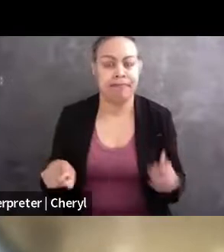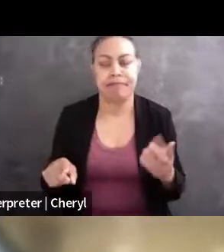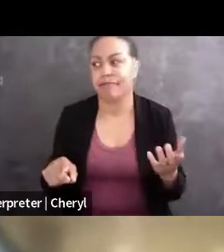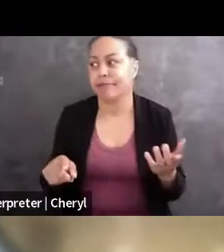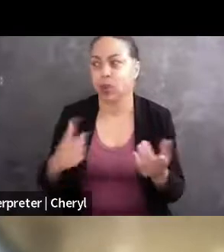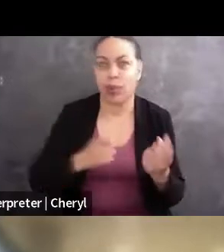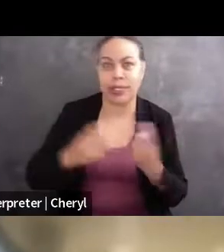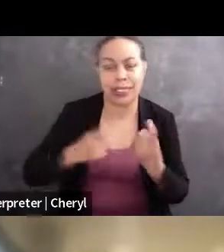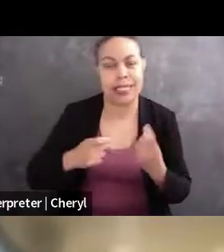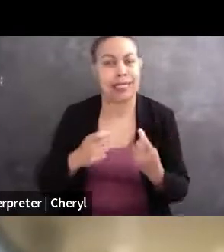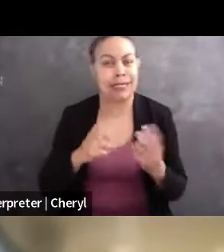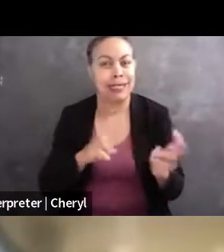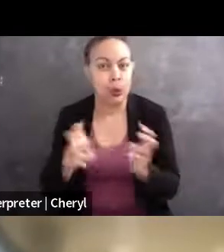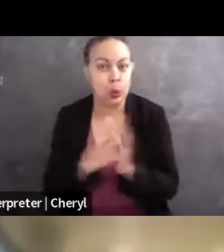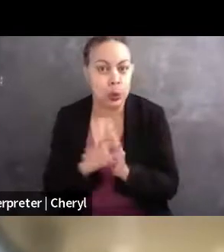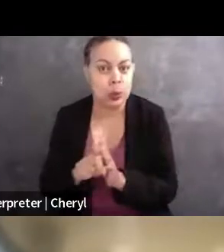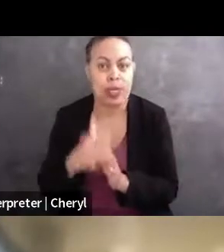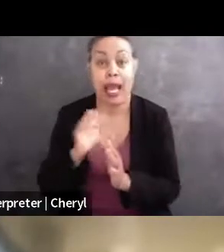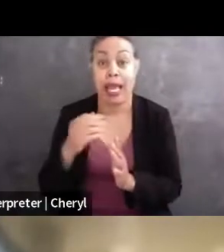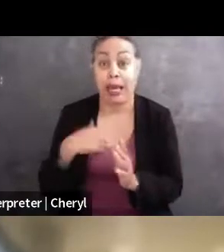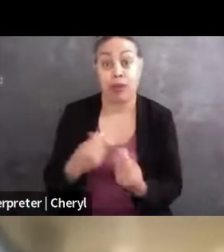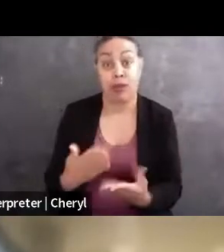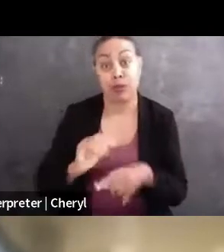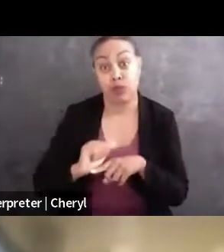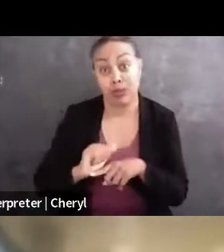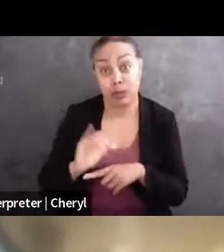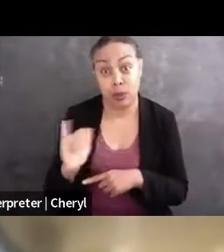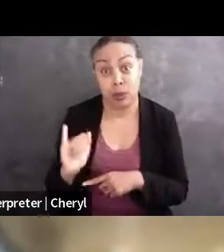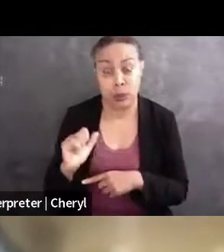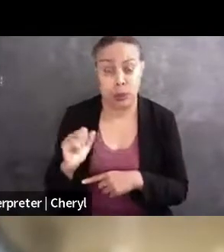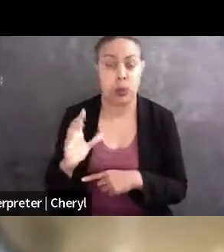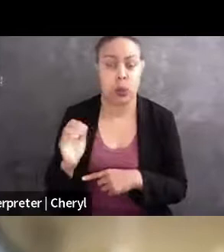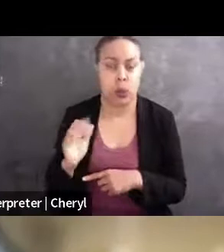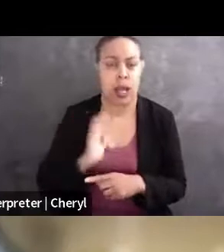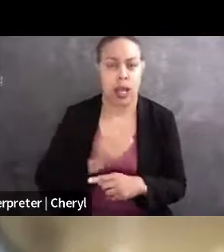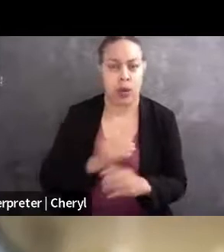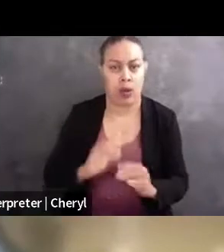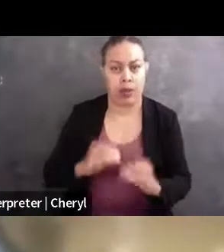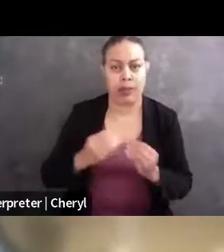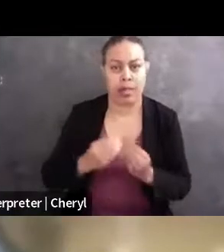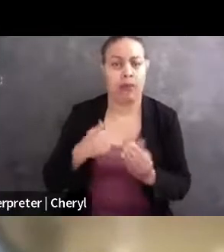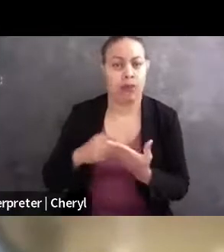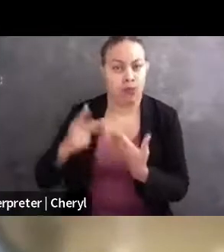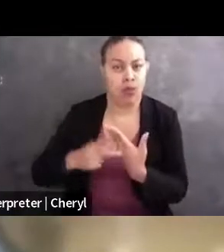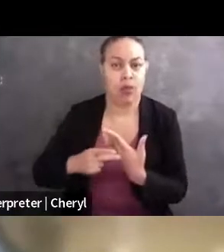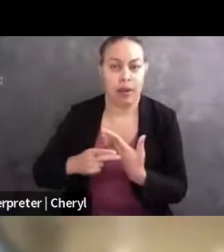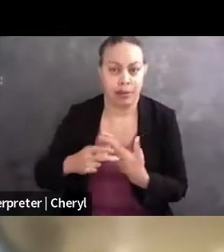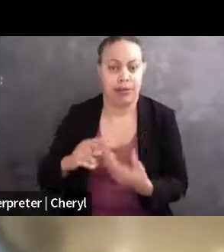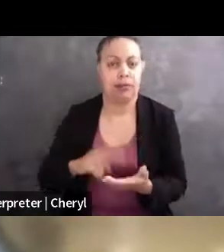and things that may come in, I also do a lot of trainings, so our organization has a program where you can book myself